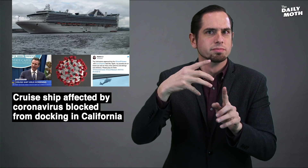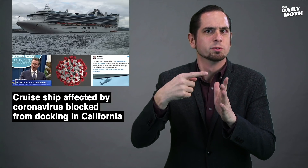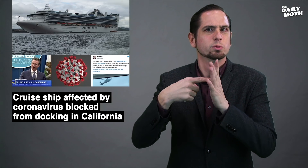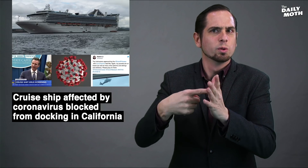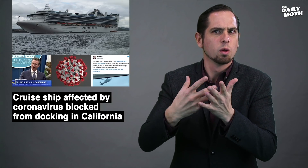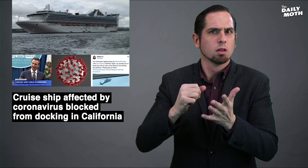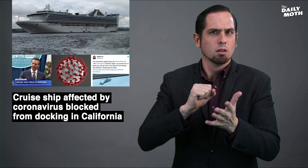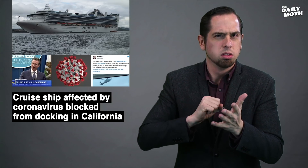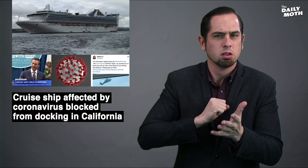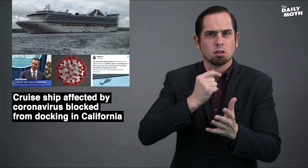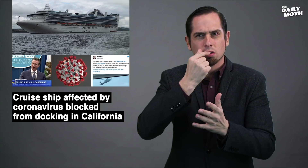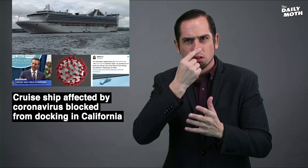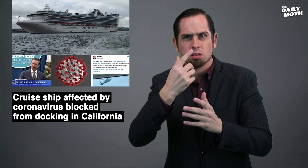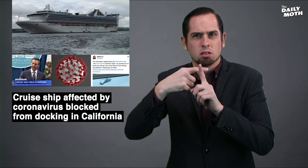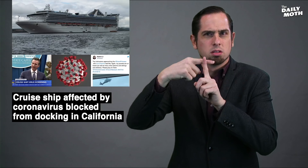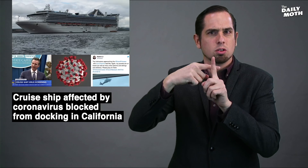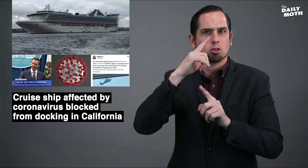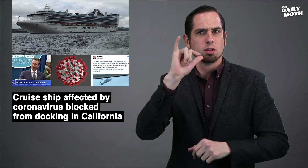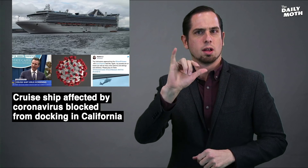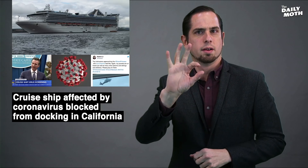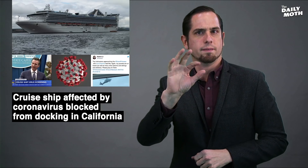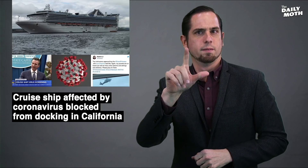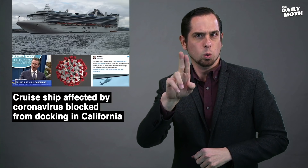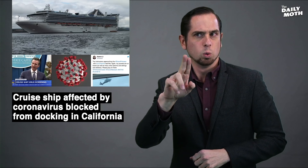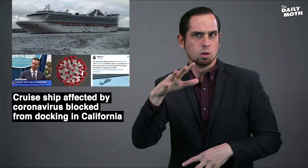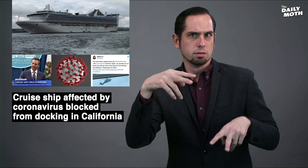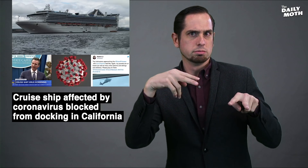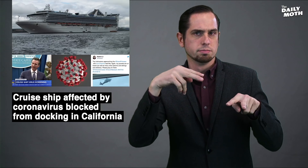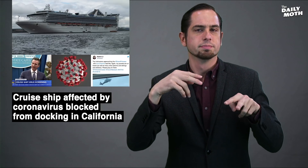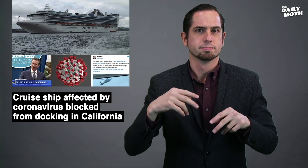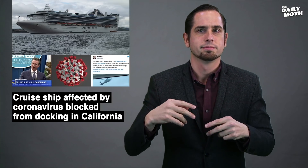who have exhibited flu-like symptoms.